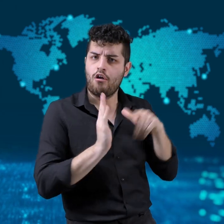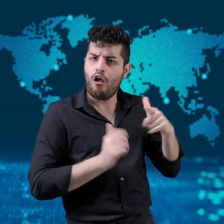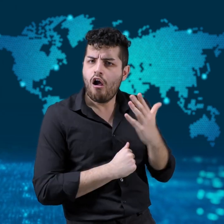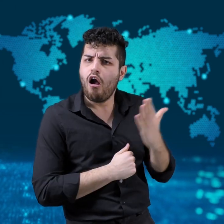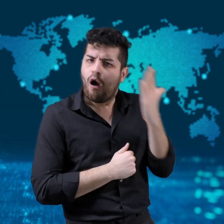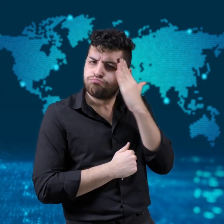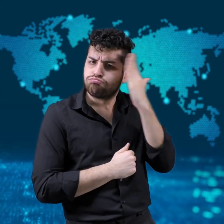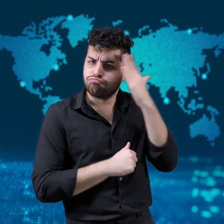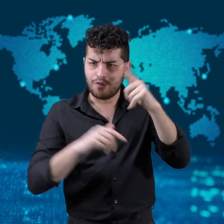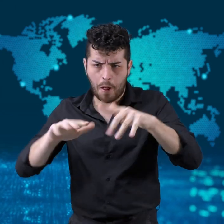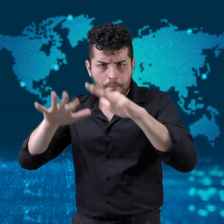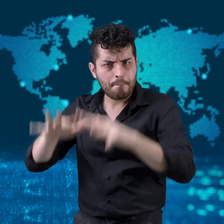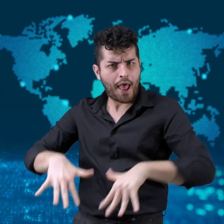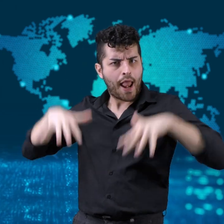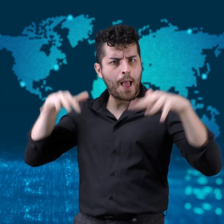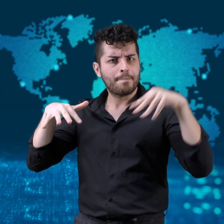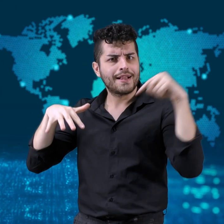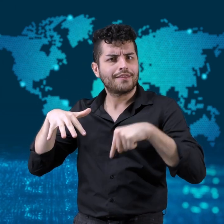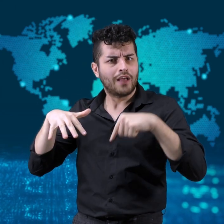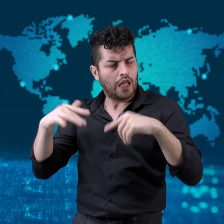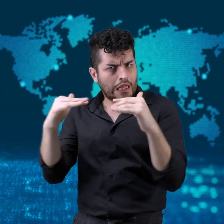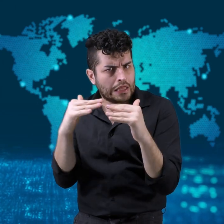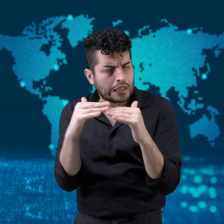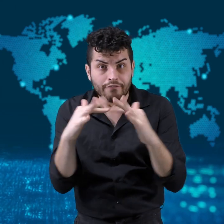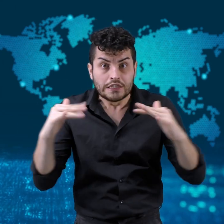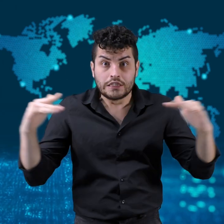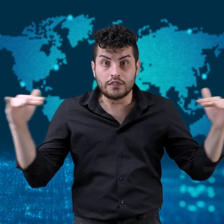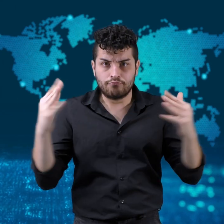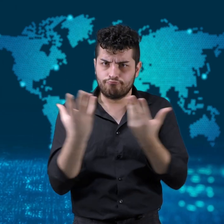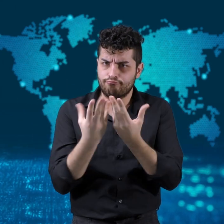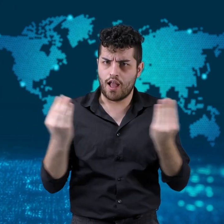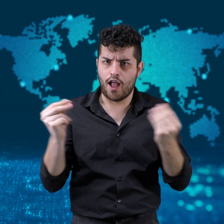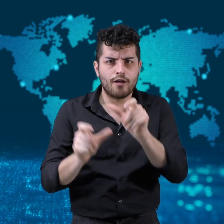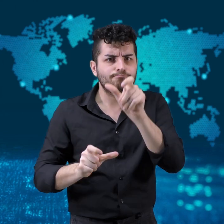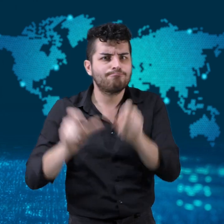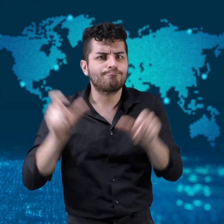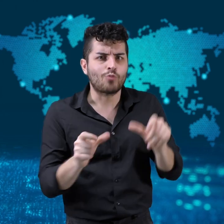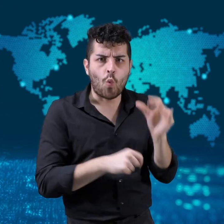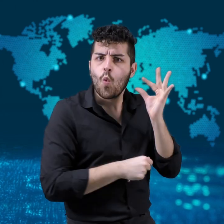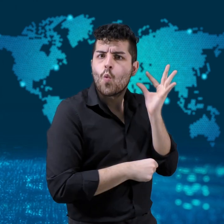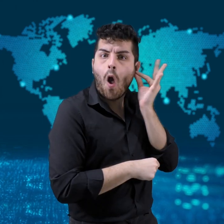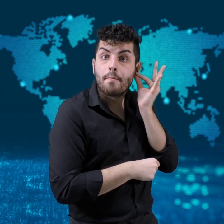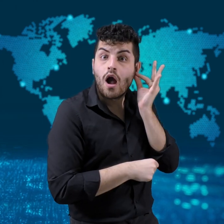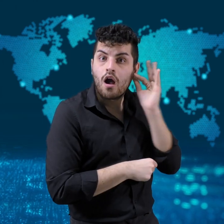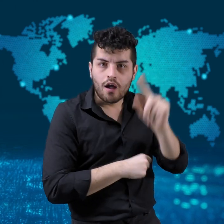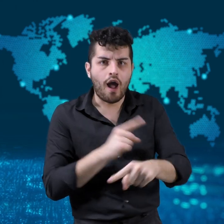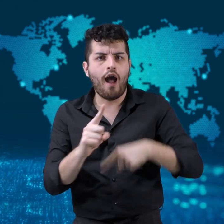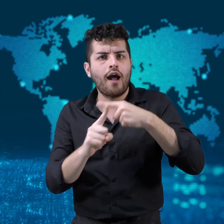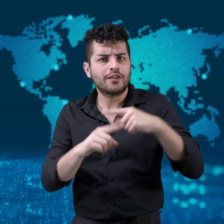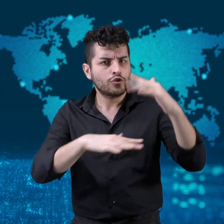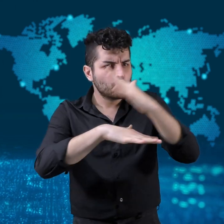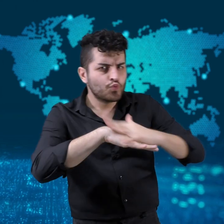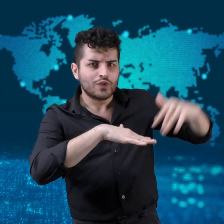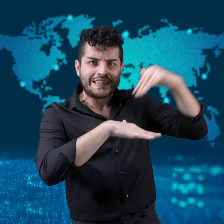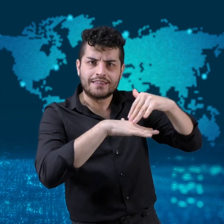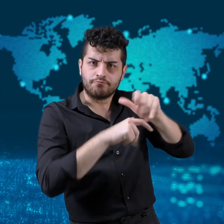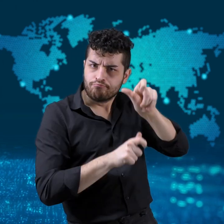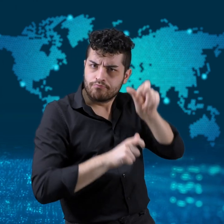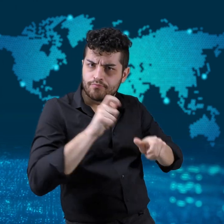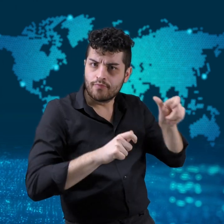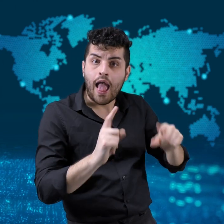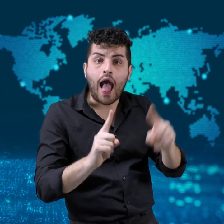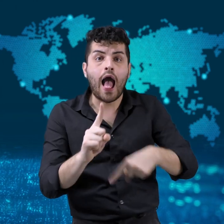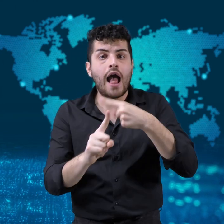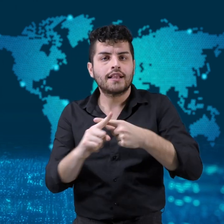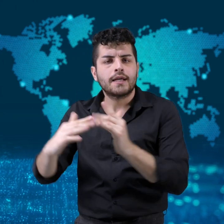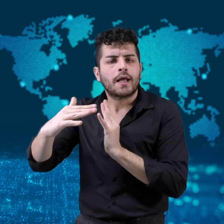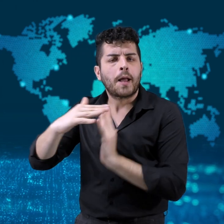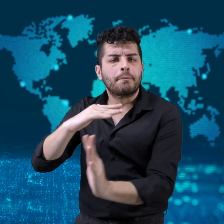with many women, indigenous, and immigrant representatives.